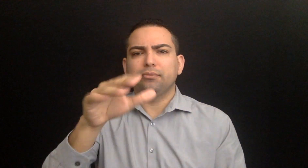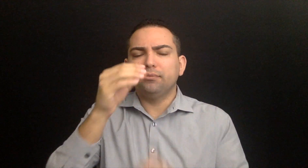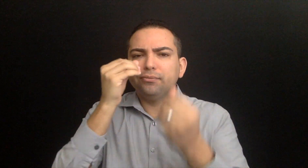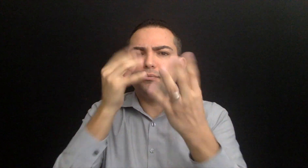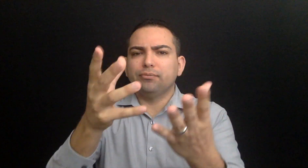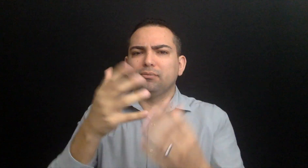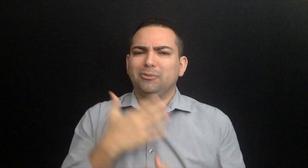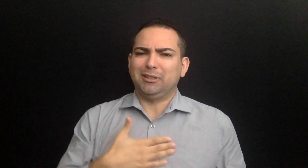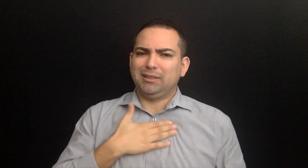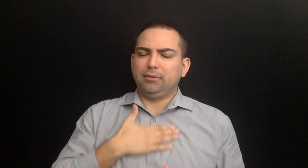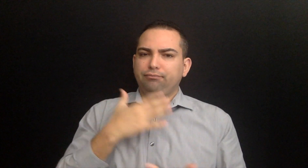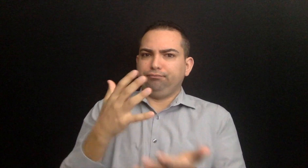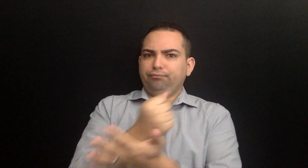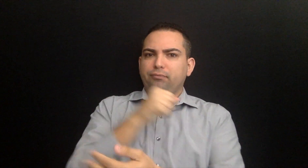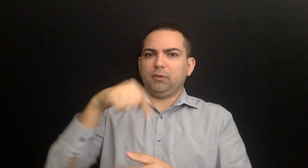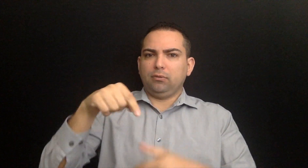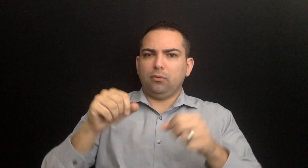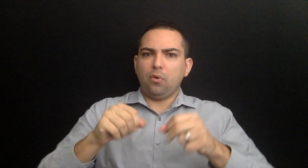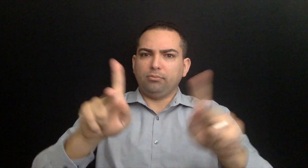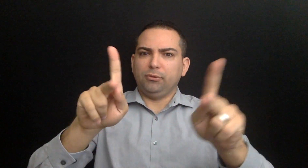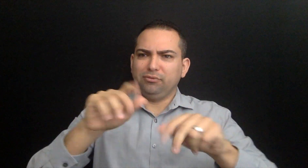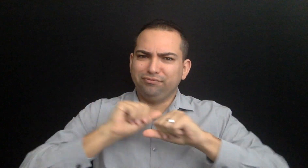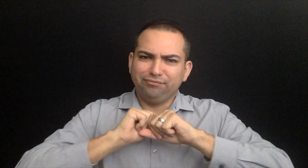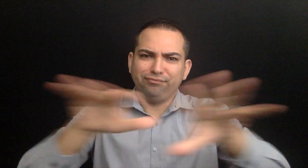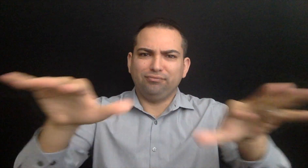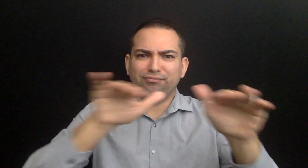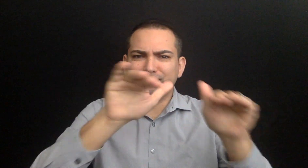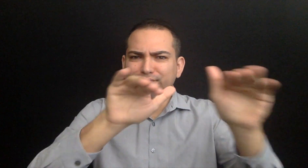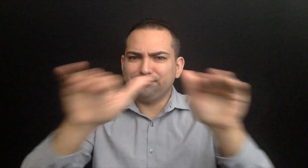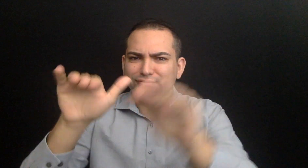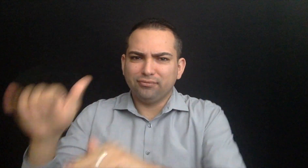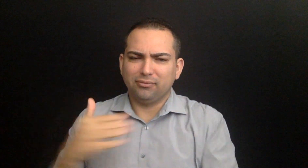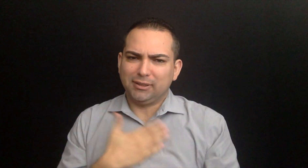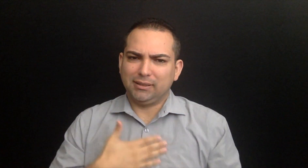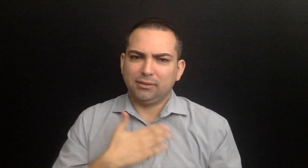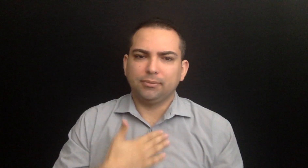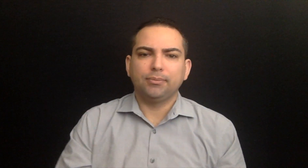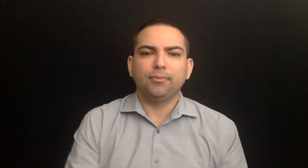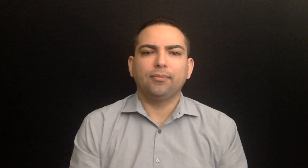Please take advantage of this opportunity.